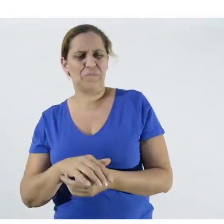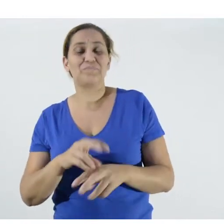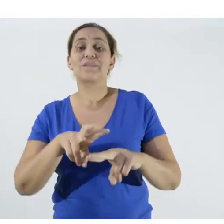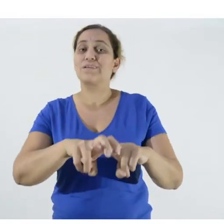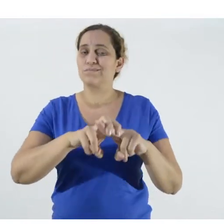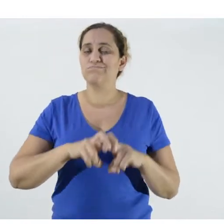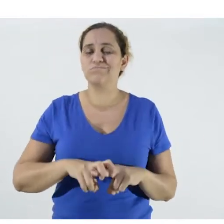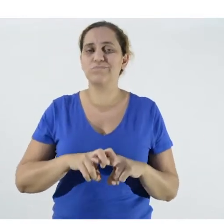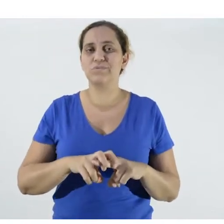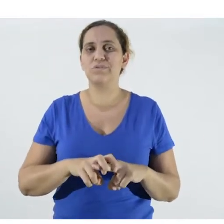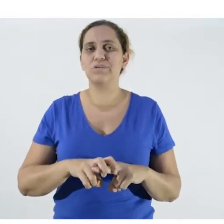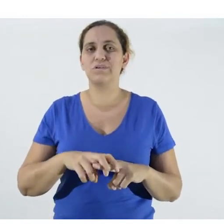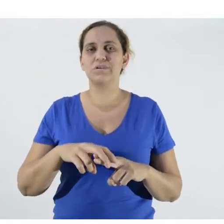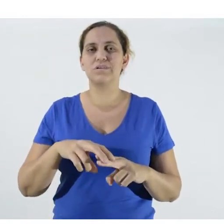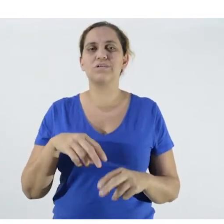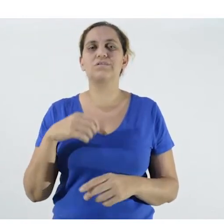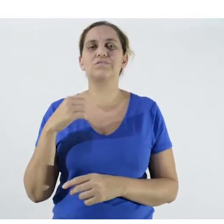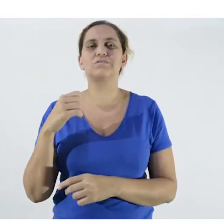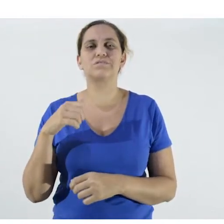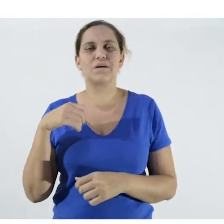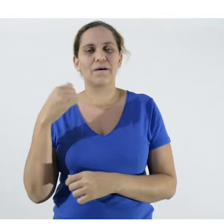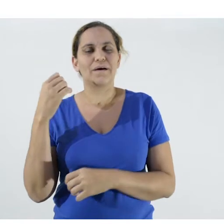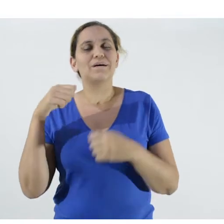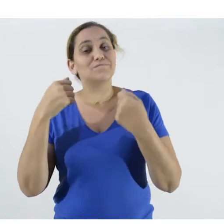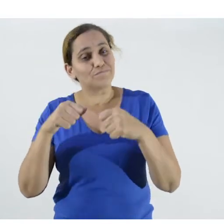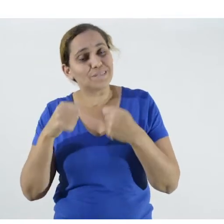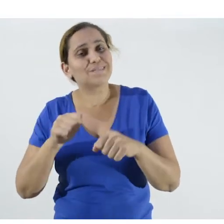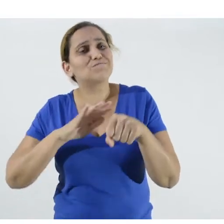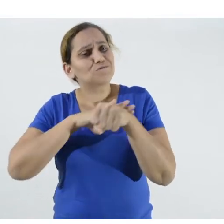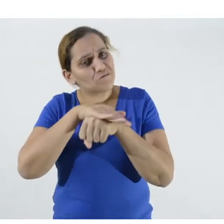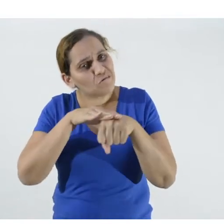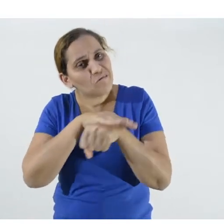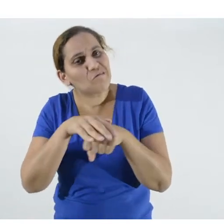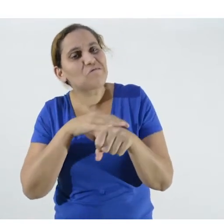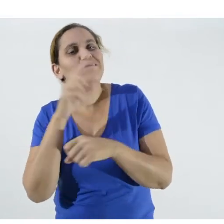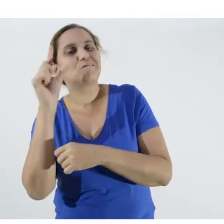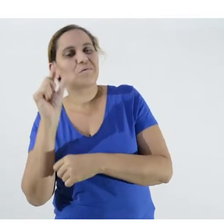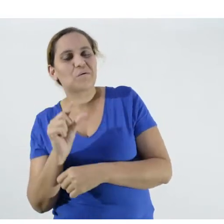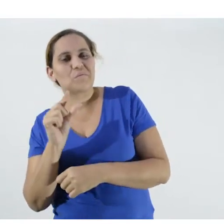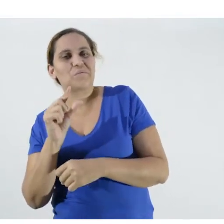So I need to have a little talk about when you